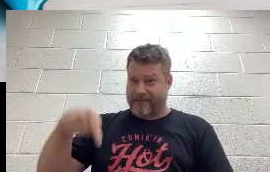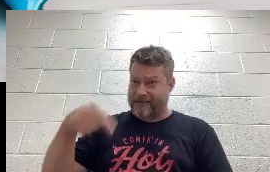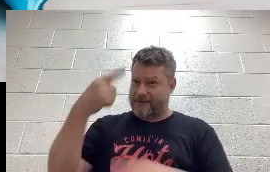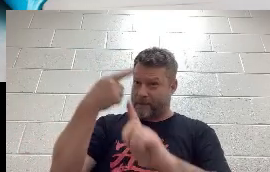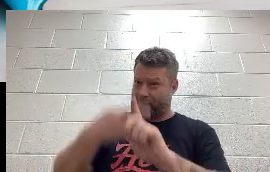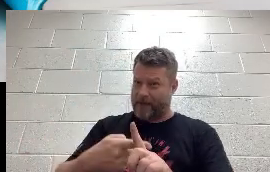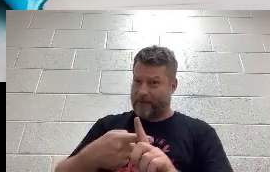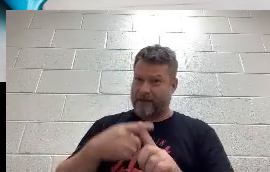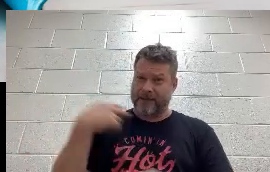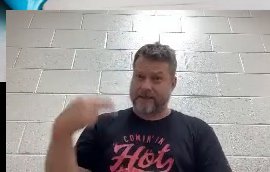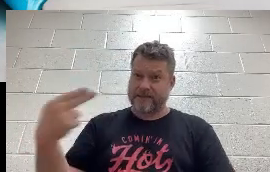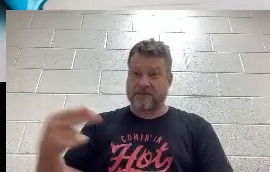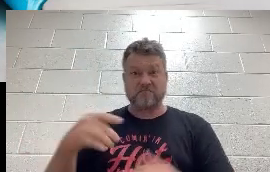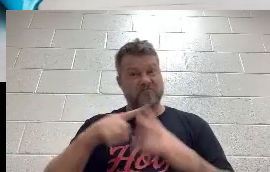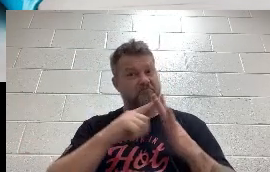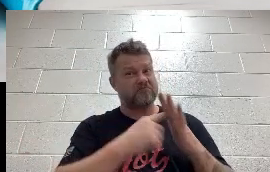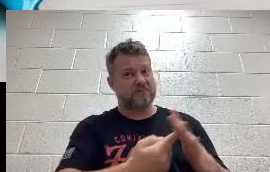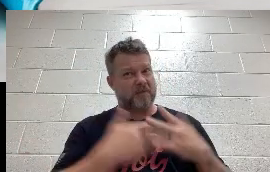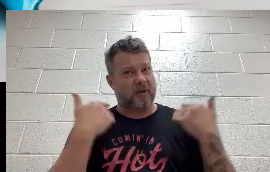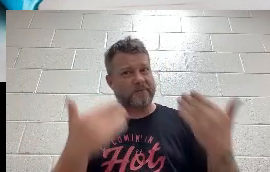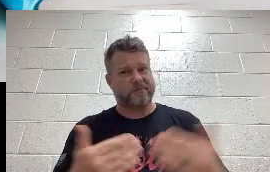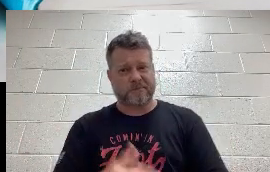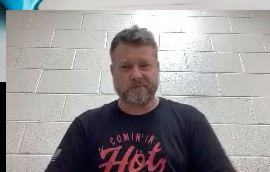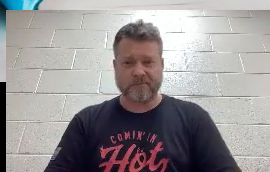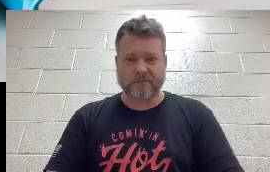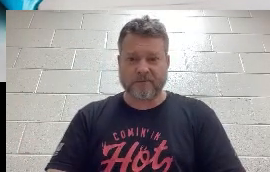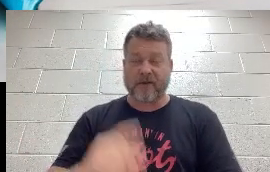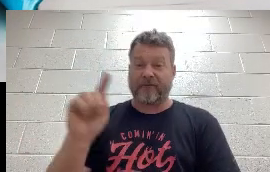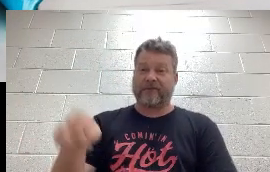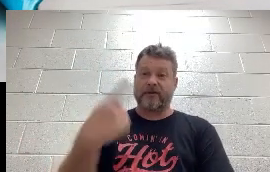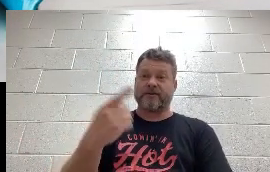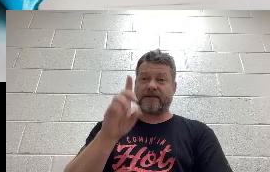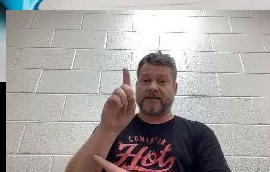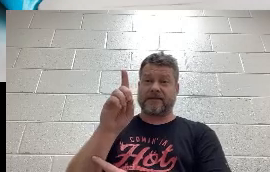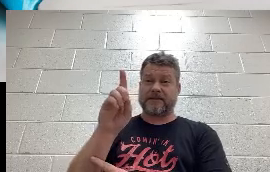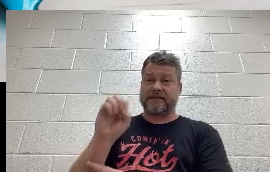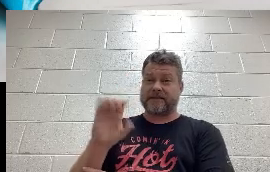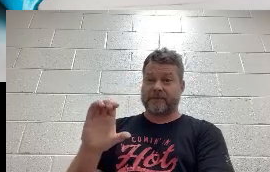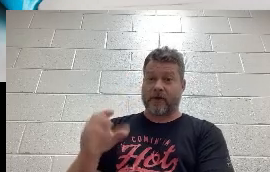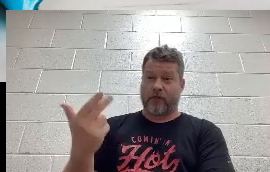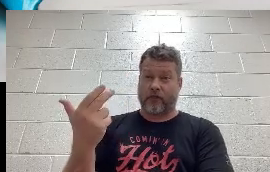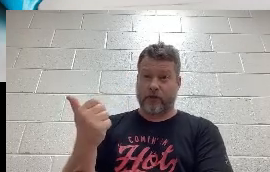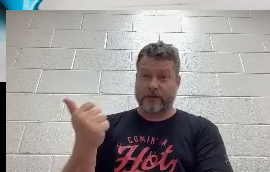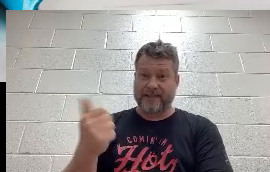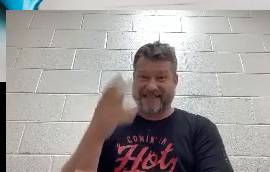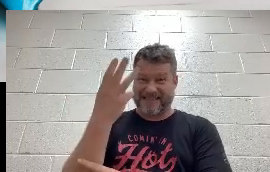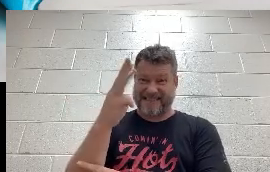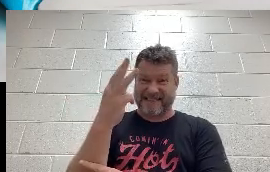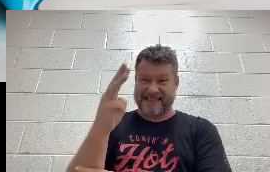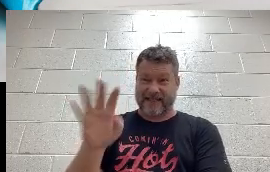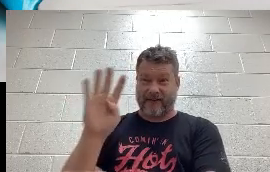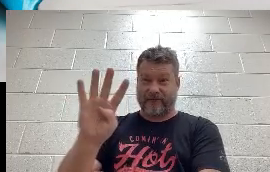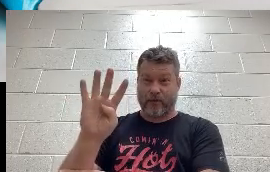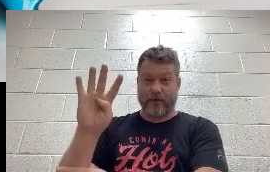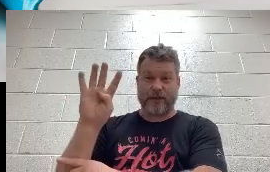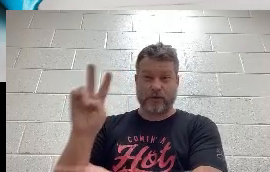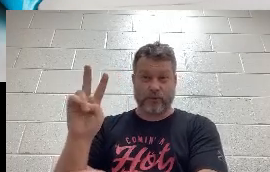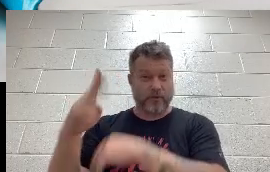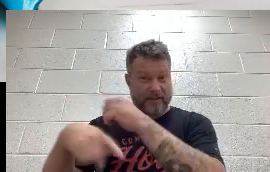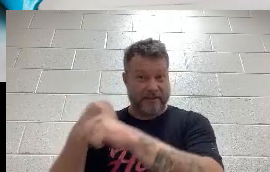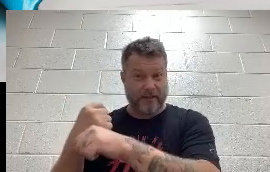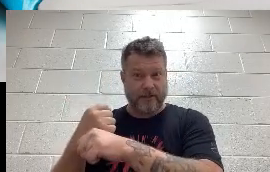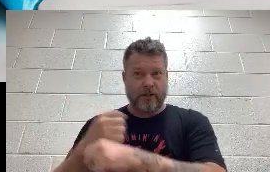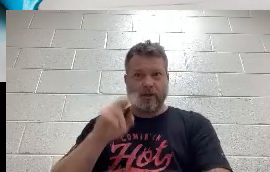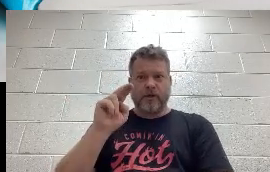history. Let's begin. Firstly, on December 13th, 1642 New Zealand was discovered by